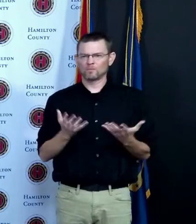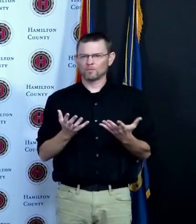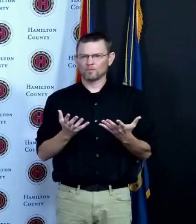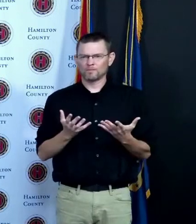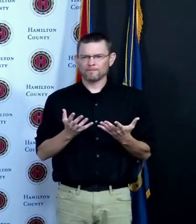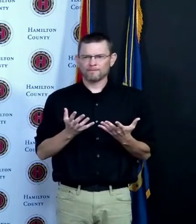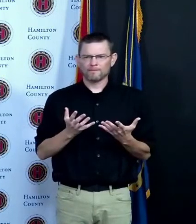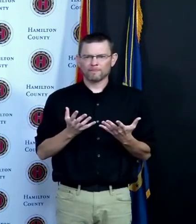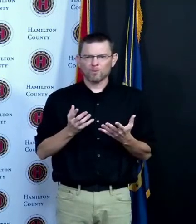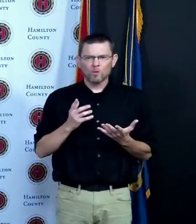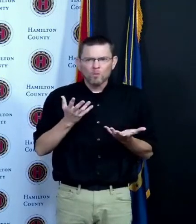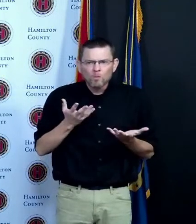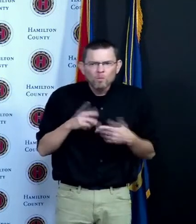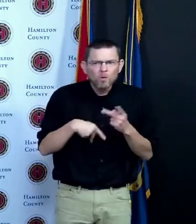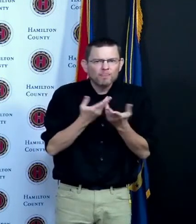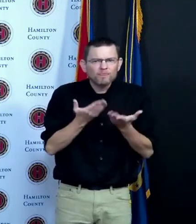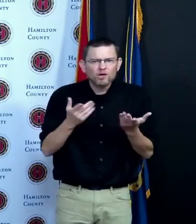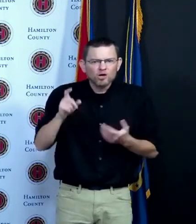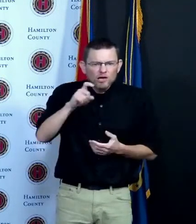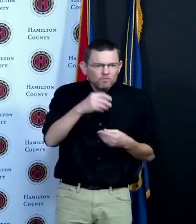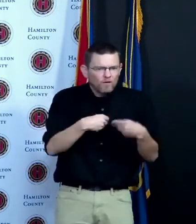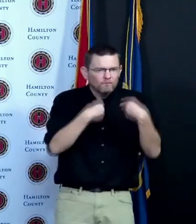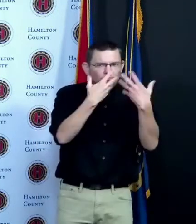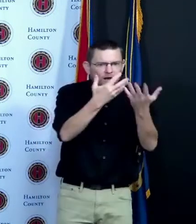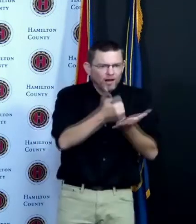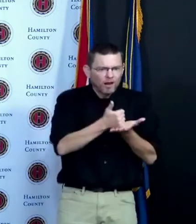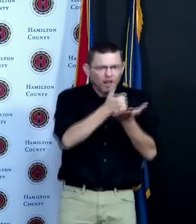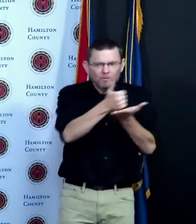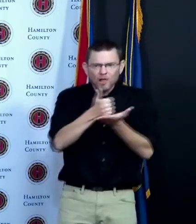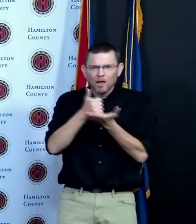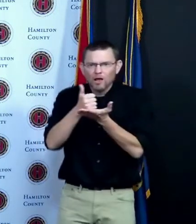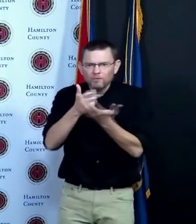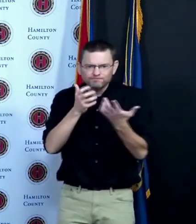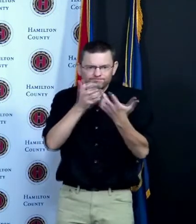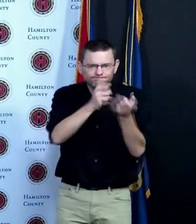with these dollars as we look forward for the next couple of years and so that's kind of the